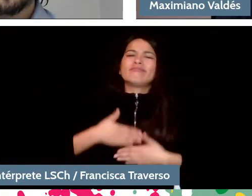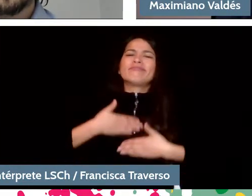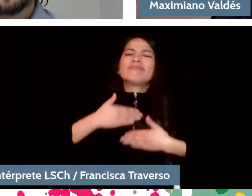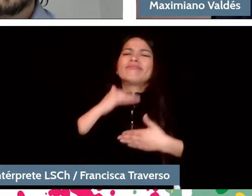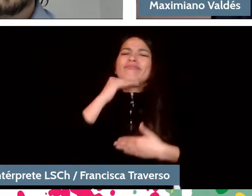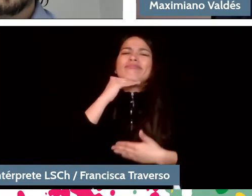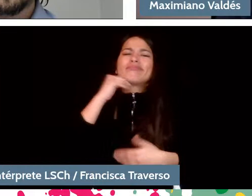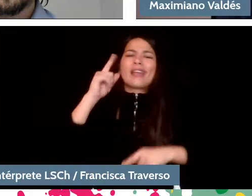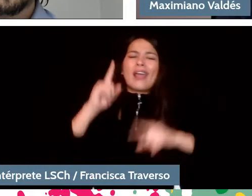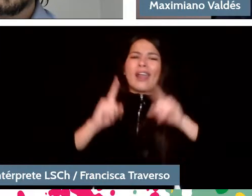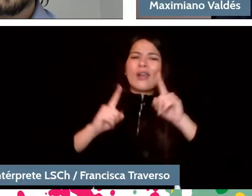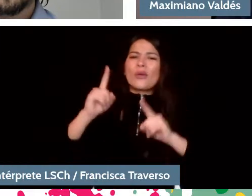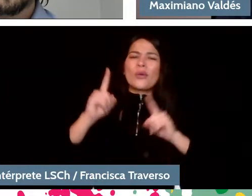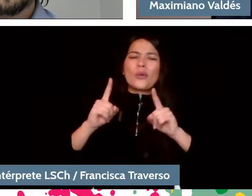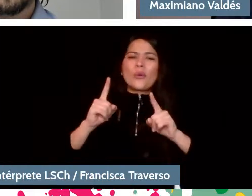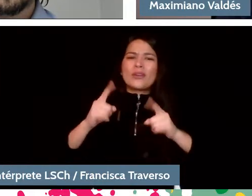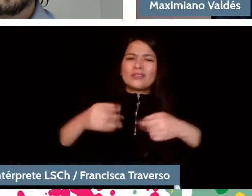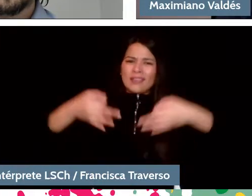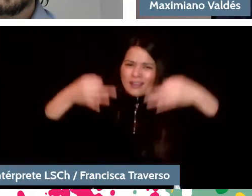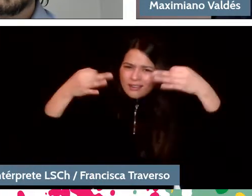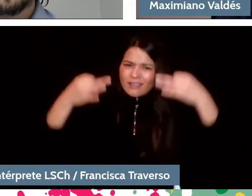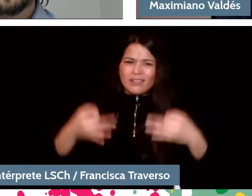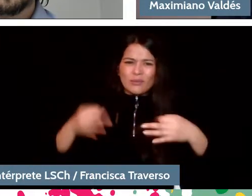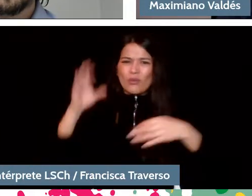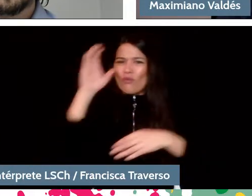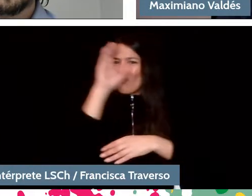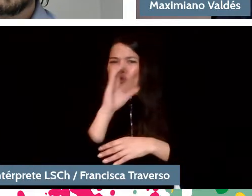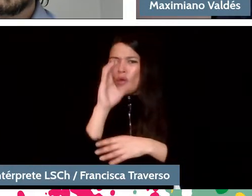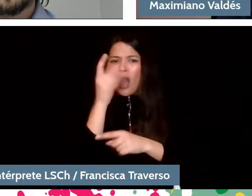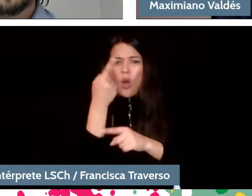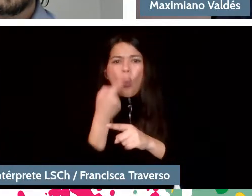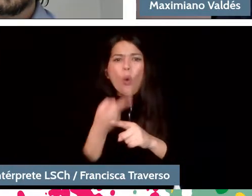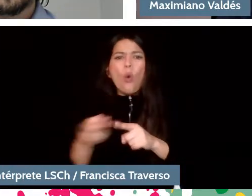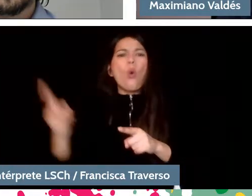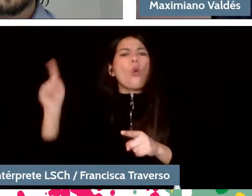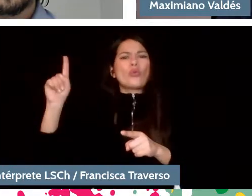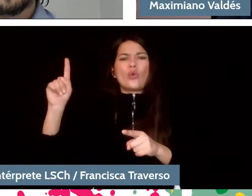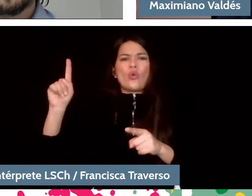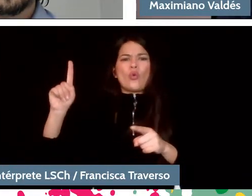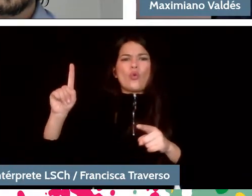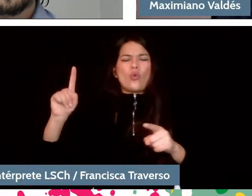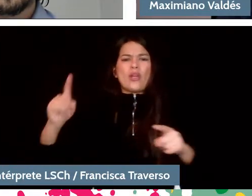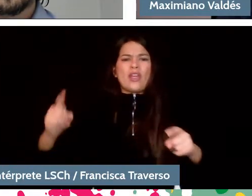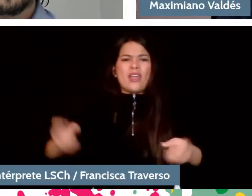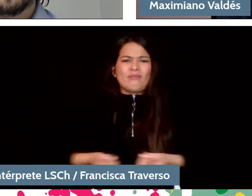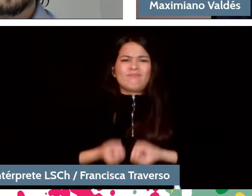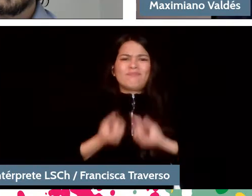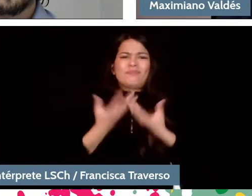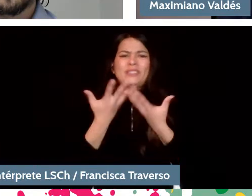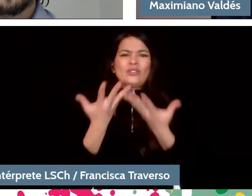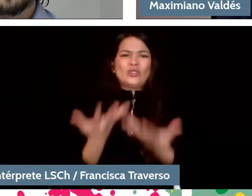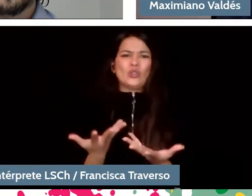then it is legitimate for them to look for other instruments and for them to look for another way to express themselves and materialize their idea.